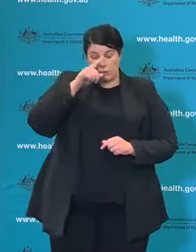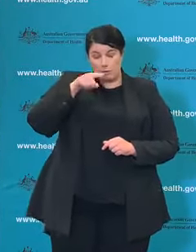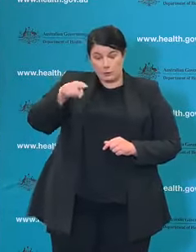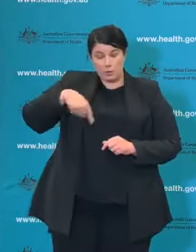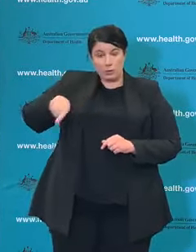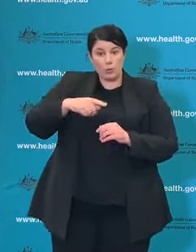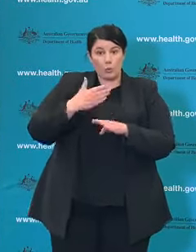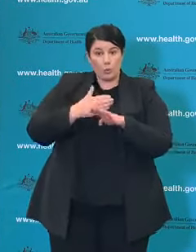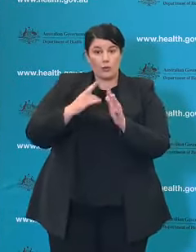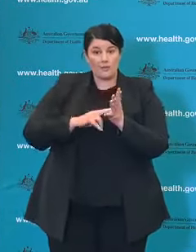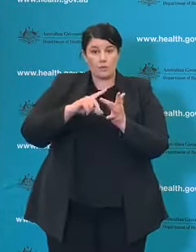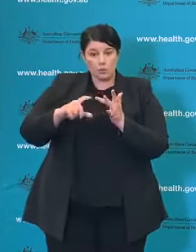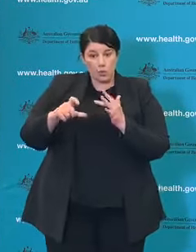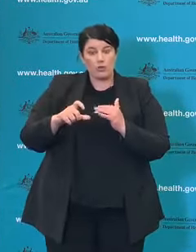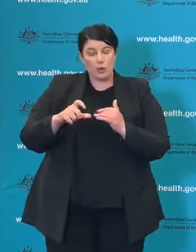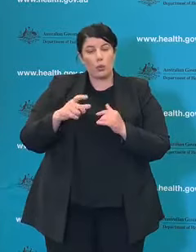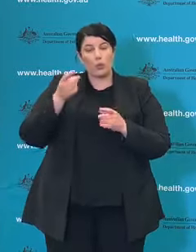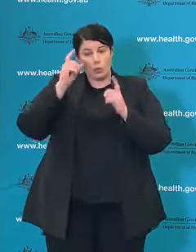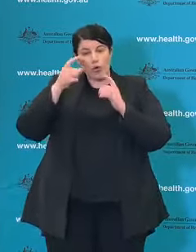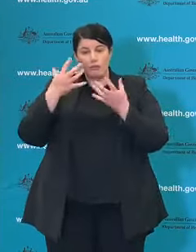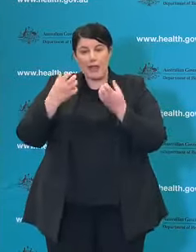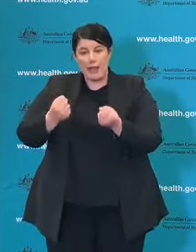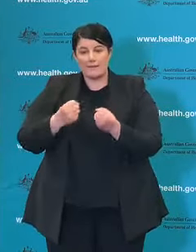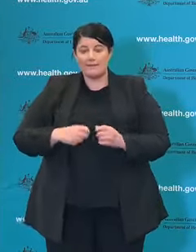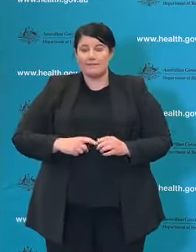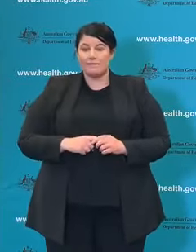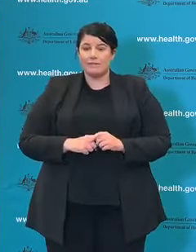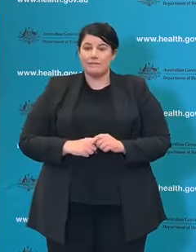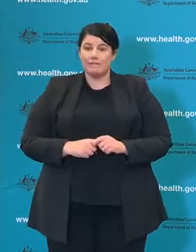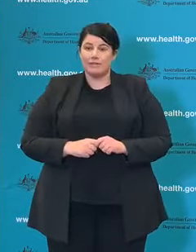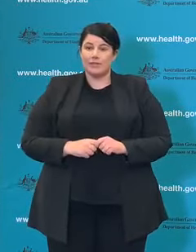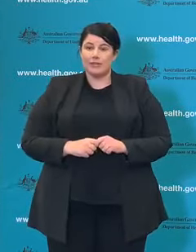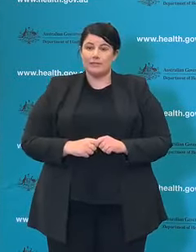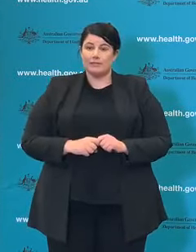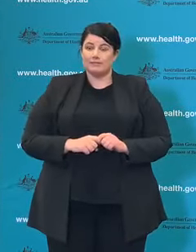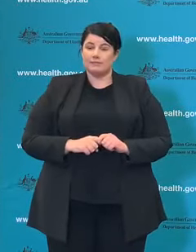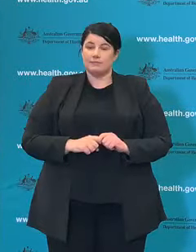in Victoria at the moment. I know that feeling of not being able to